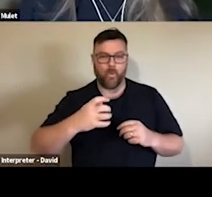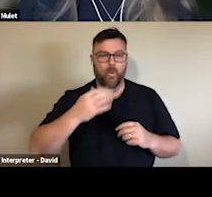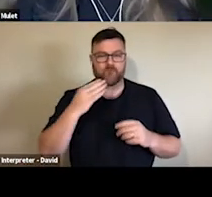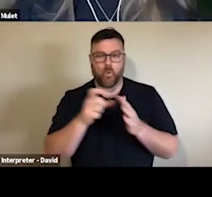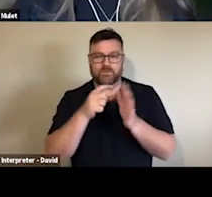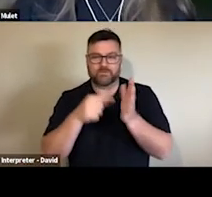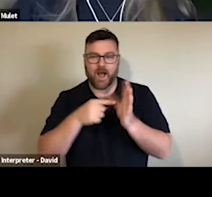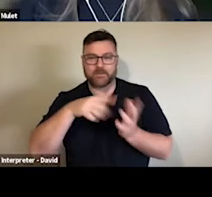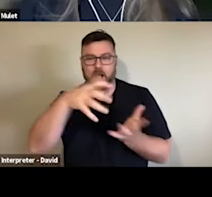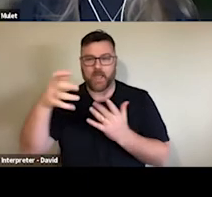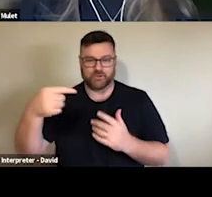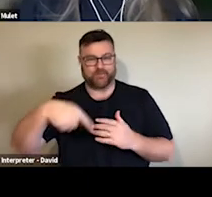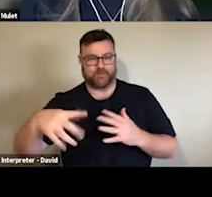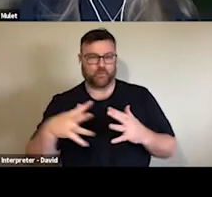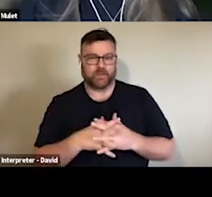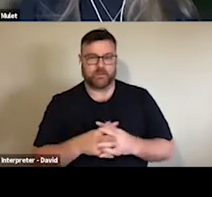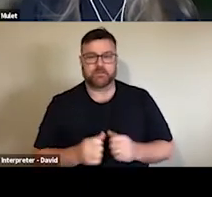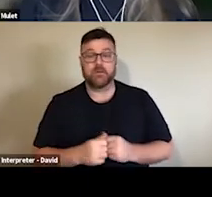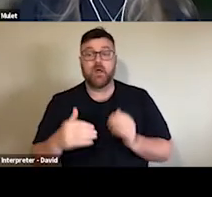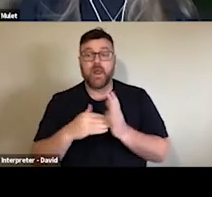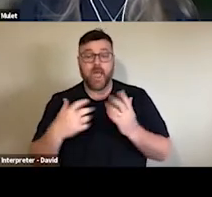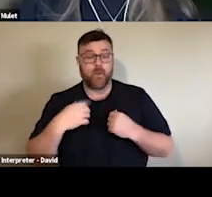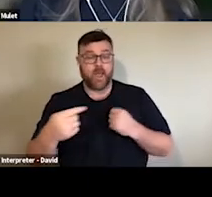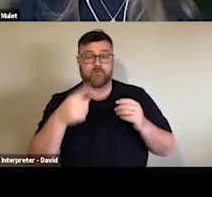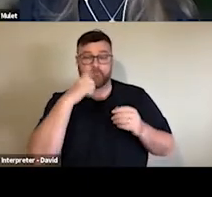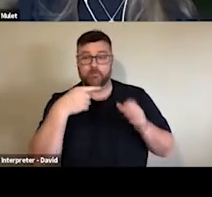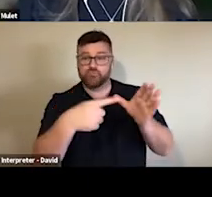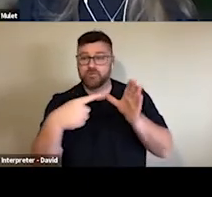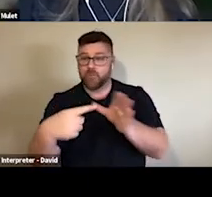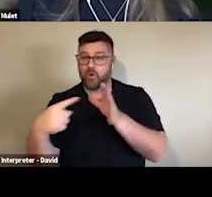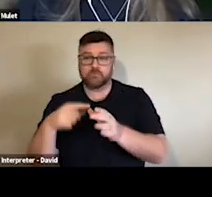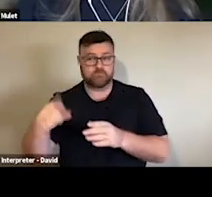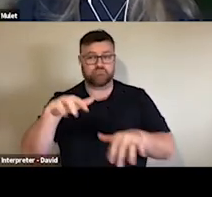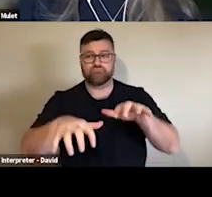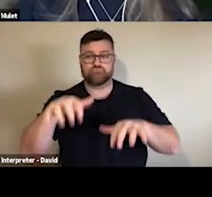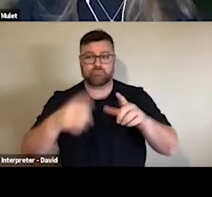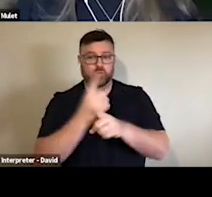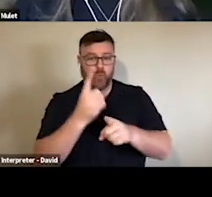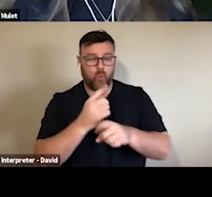around 40% of vaccinated audiences are saying that for one reason or another they're still